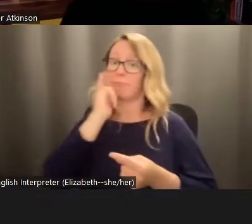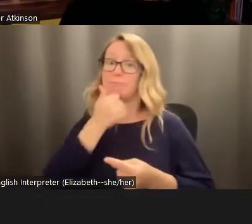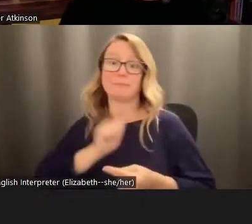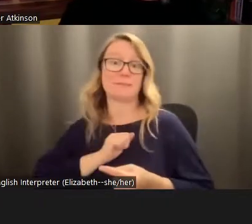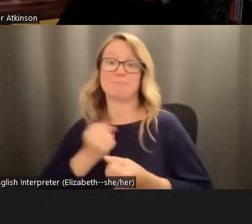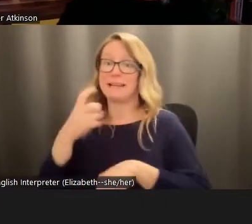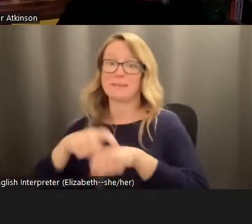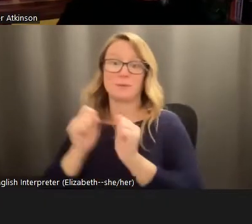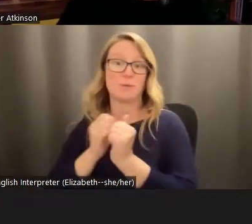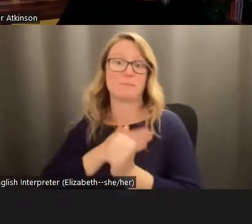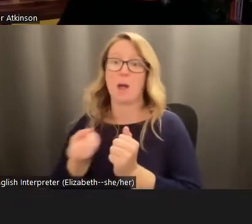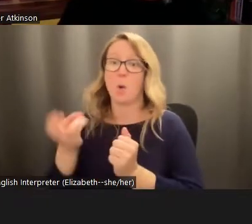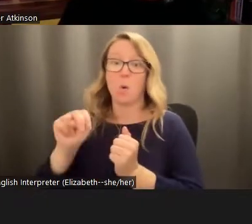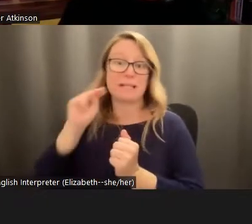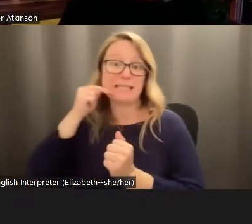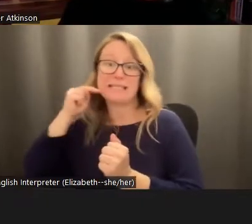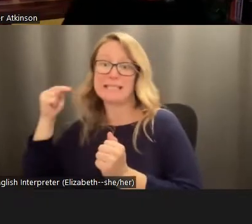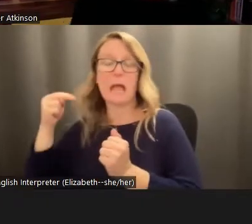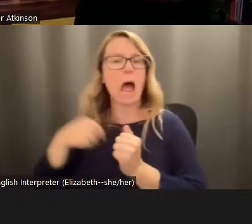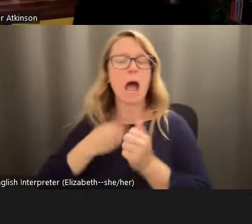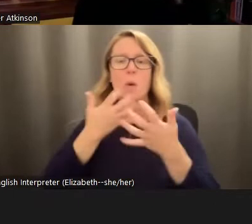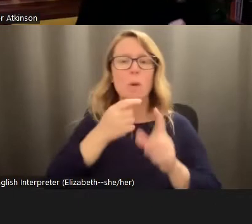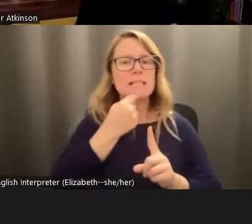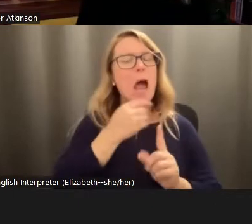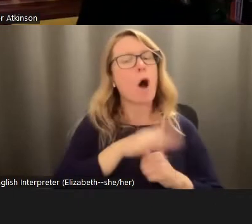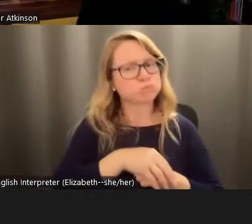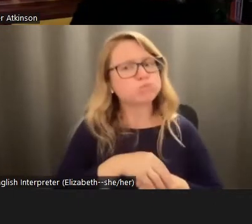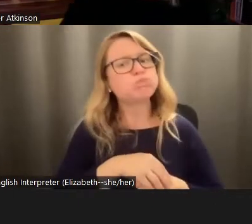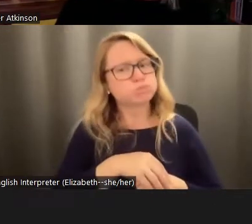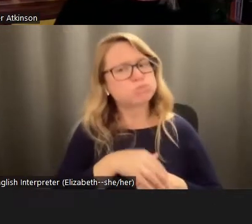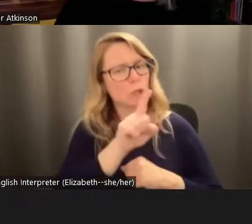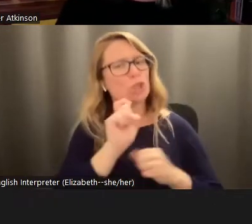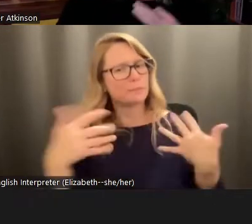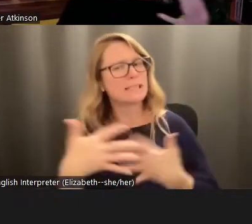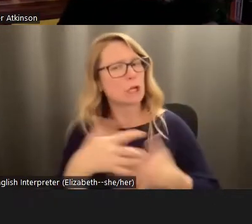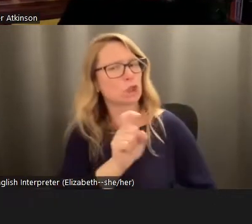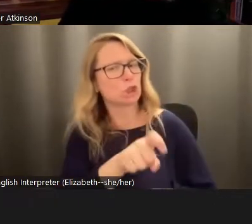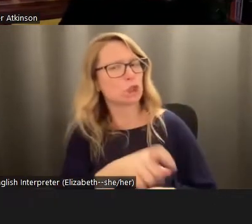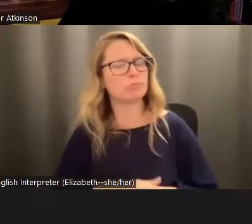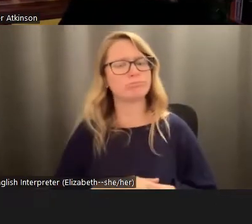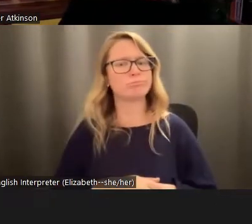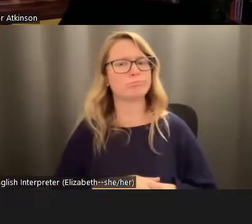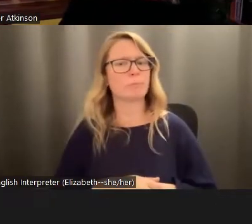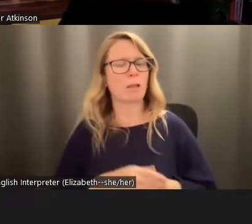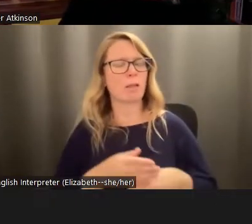with my own nieces, you know, I don't want to say, oh, you should be scared, and feed their perception that the world is